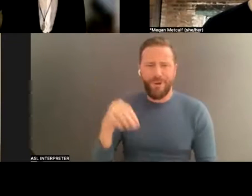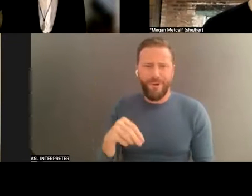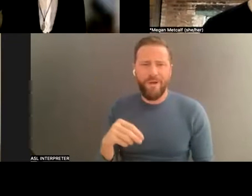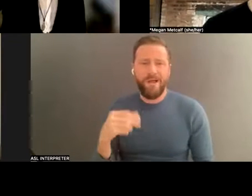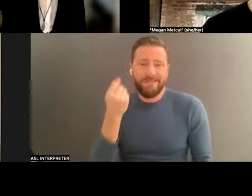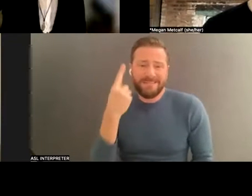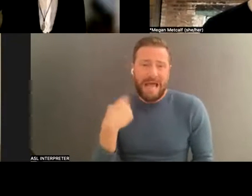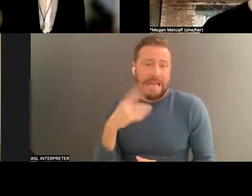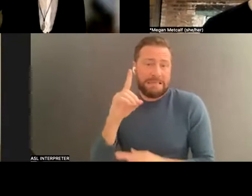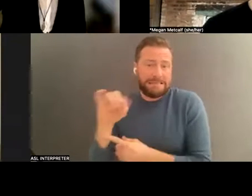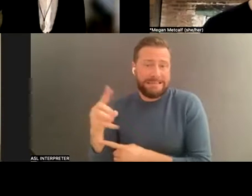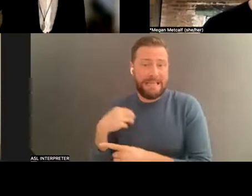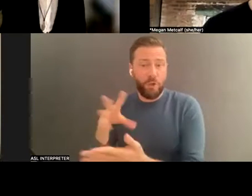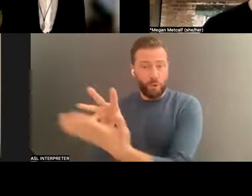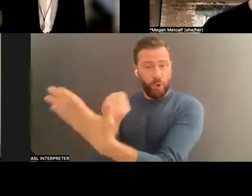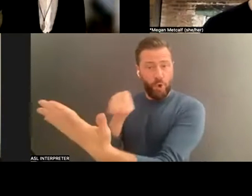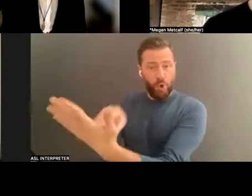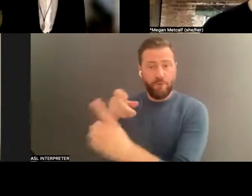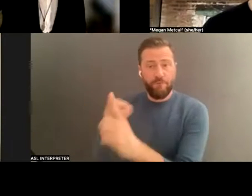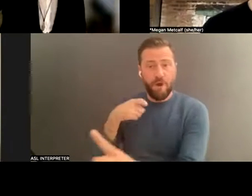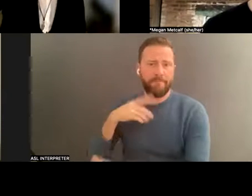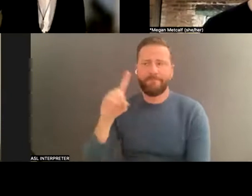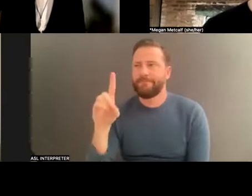didn't sue me -- but I learned from